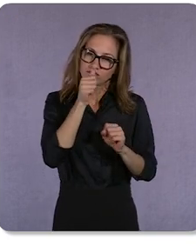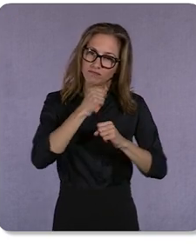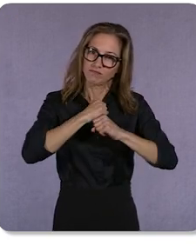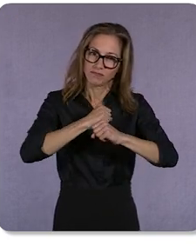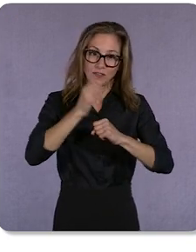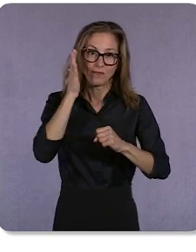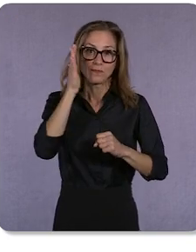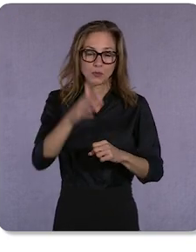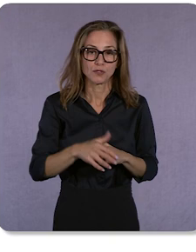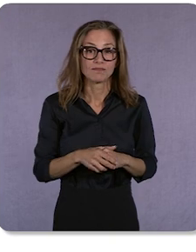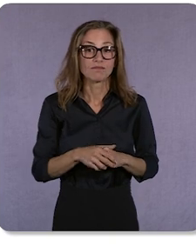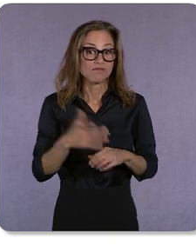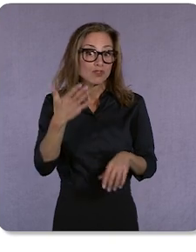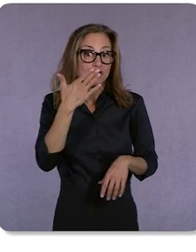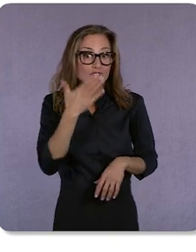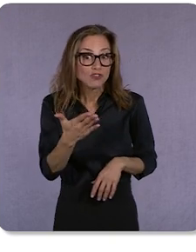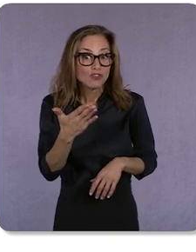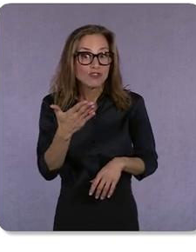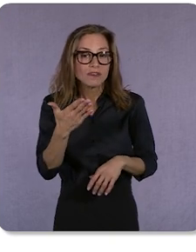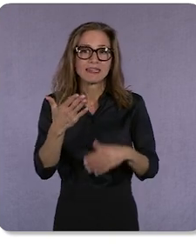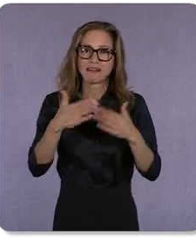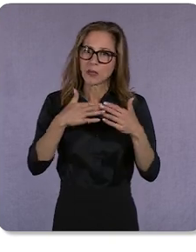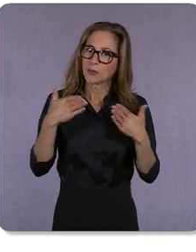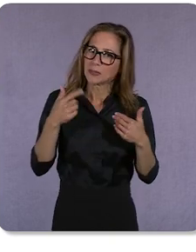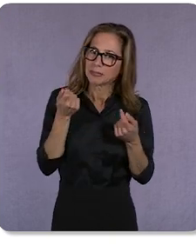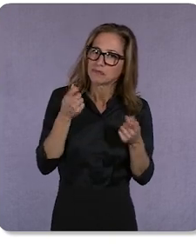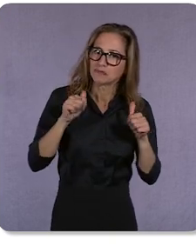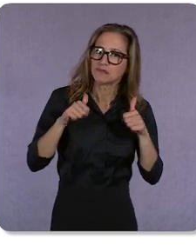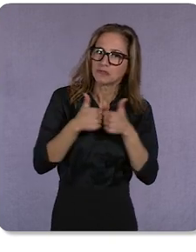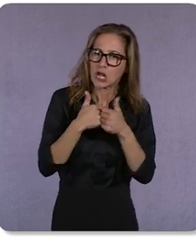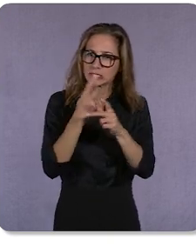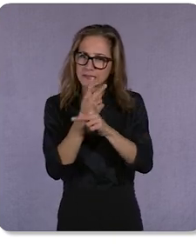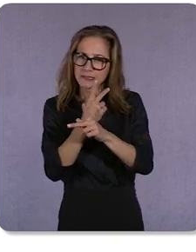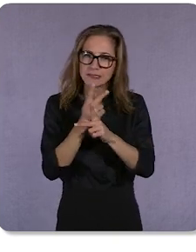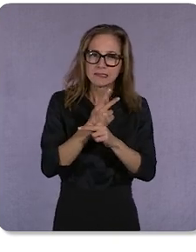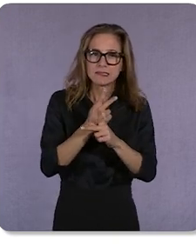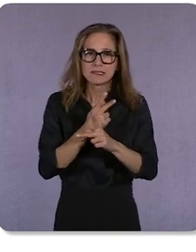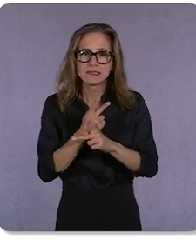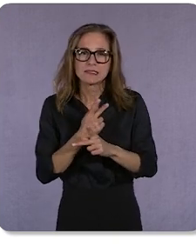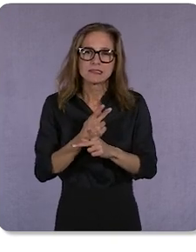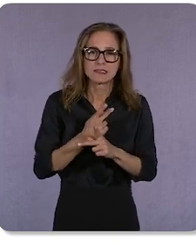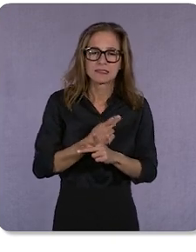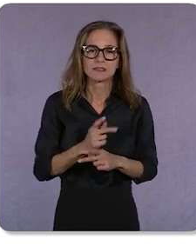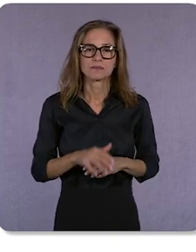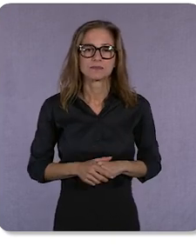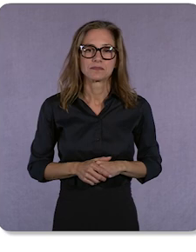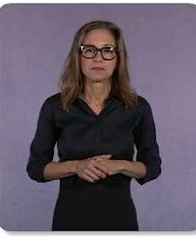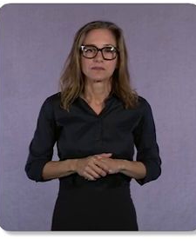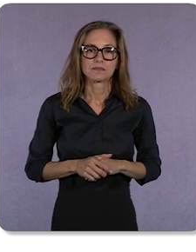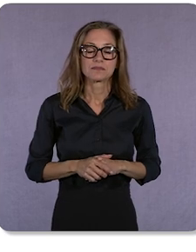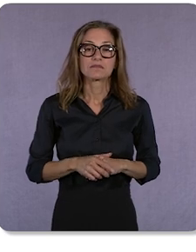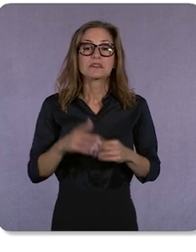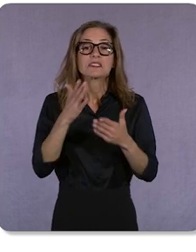That’s a good thing, even if it’s a bit challenging as we figure it out together. Some of the tools that we used in the past to measure online